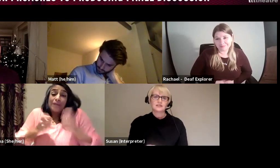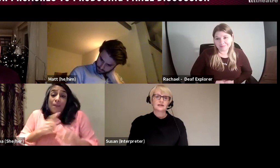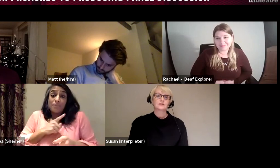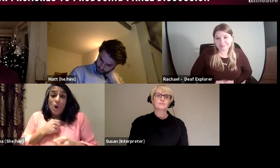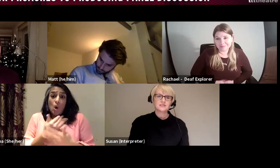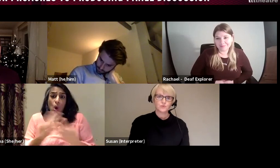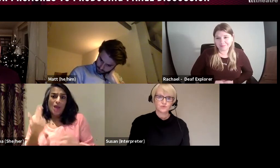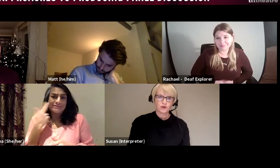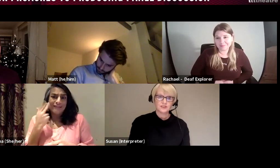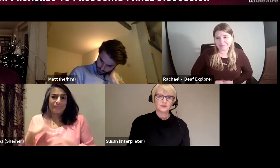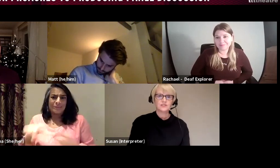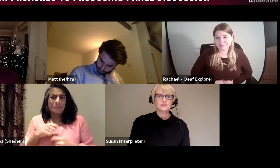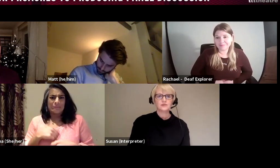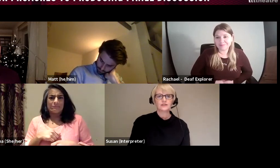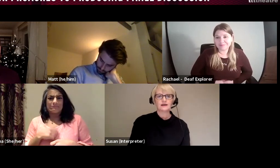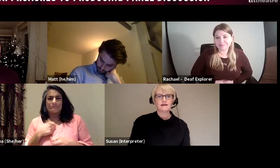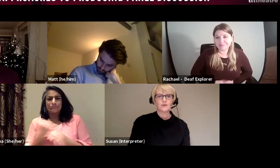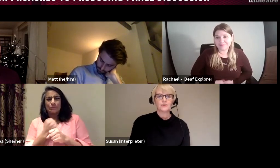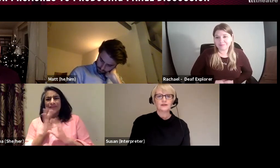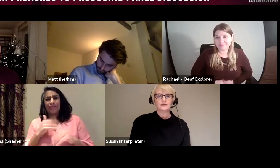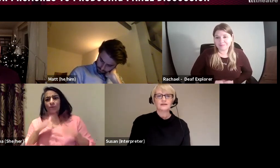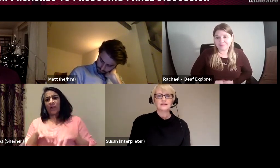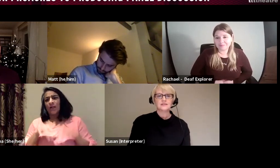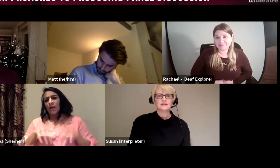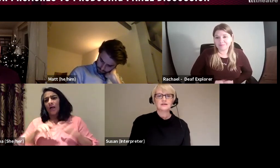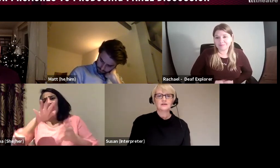and message was right. And the reason I bring that up, deaf people say there is a lot of